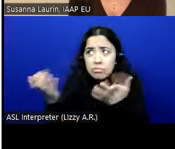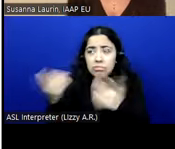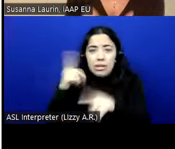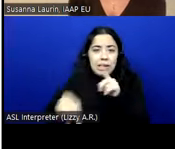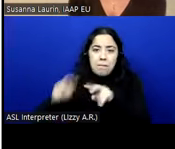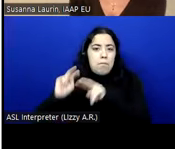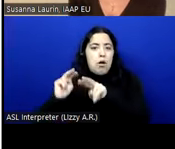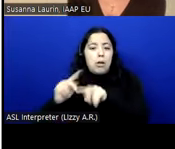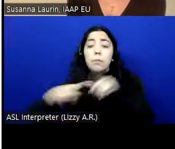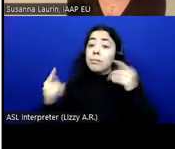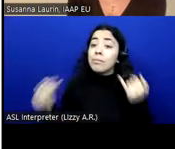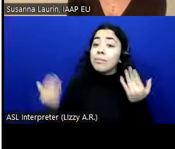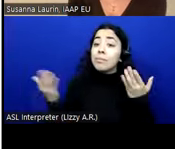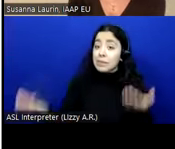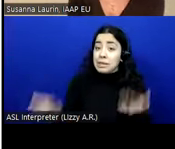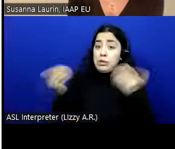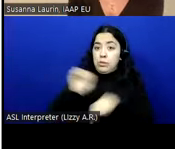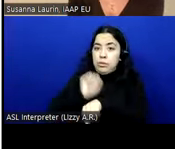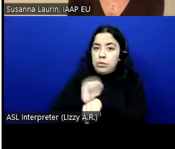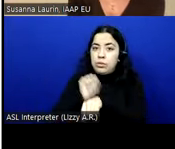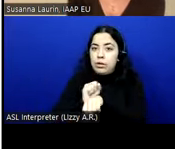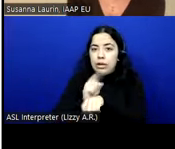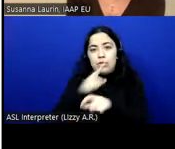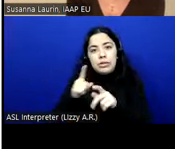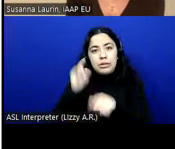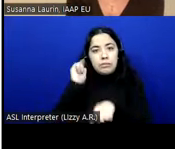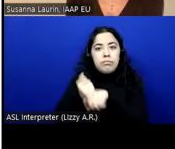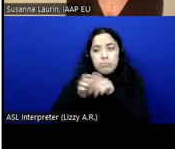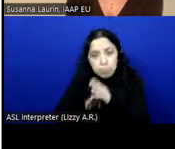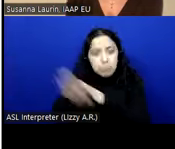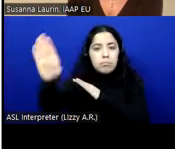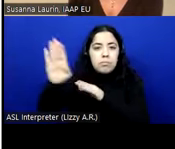But now this work has really kickstarted off to the first round of monitoring and also the Member